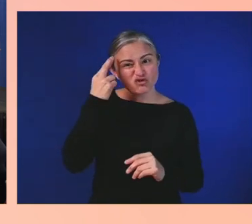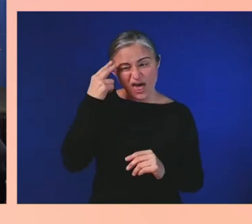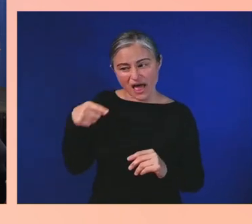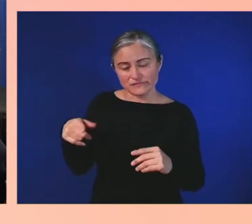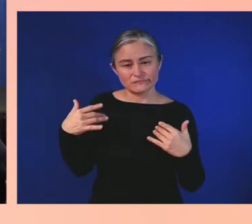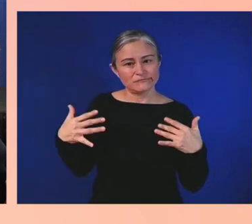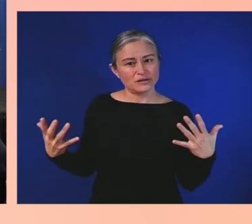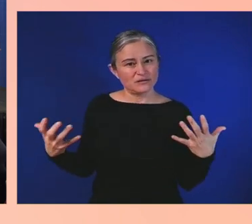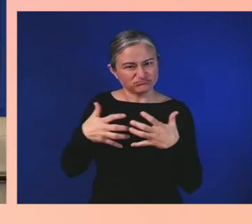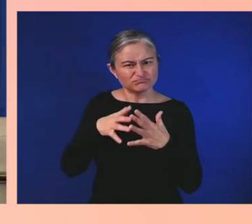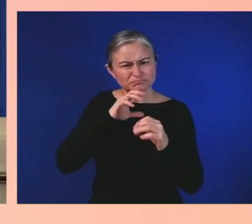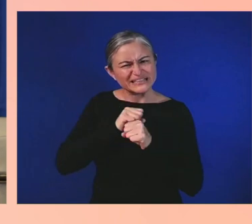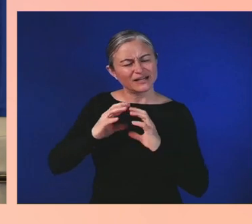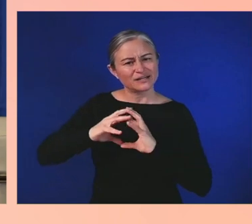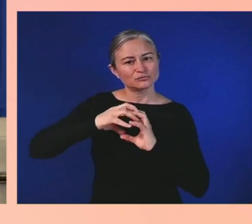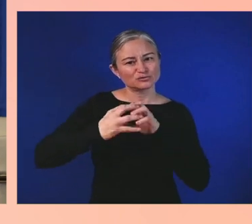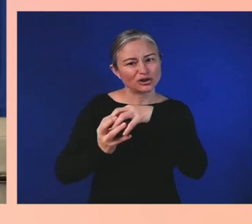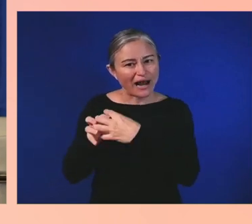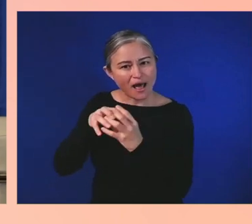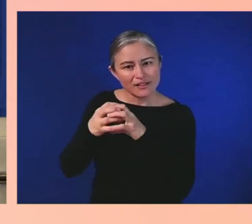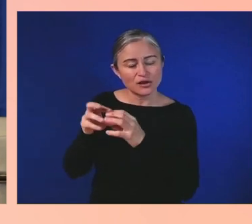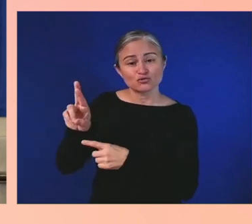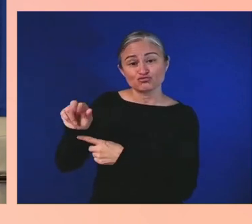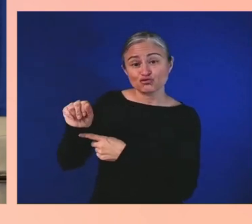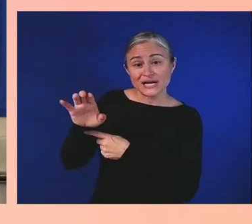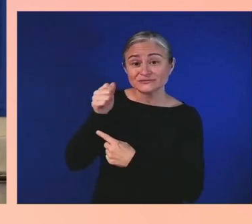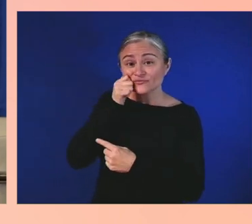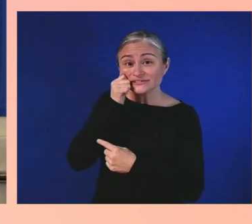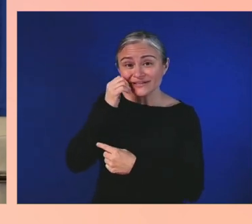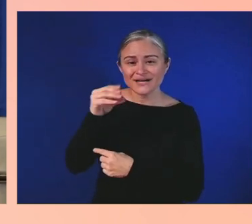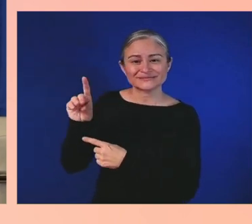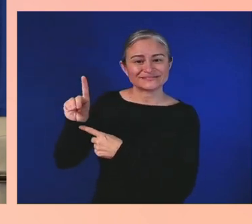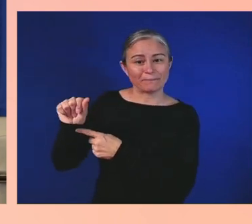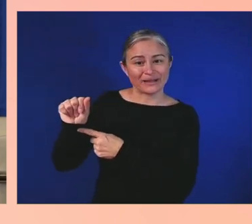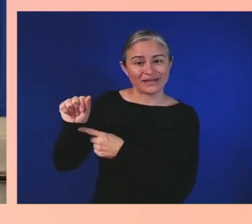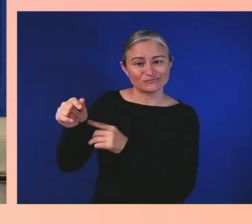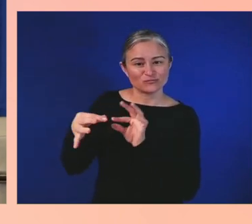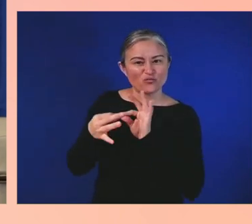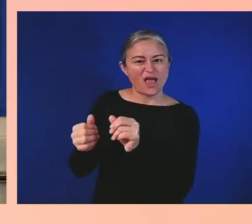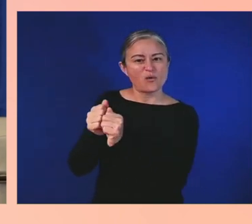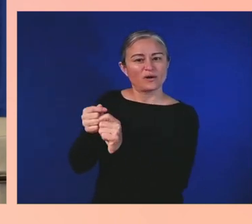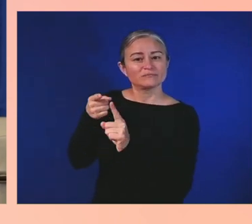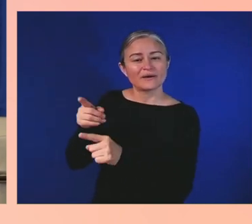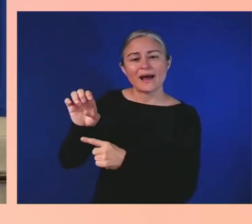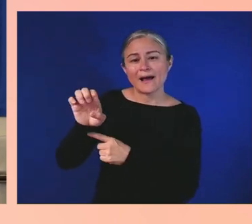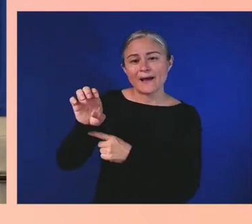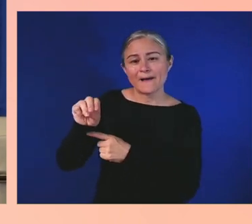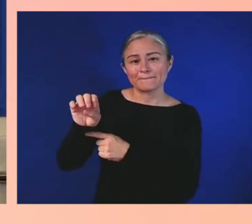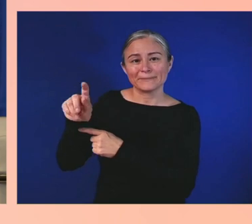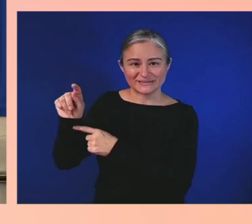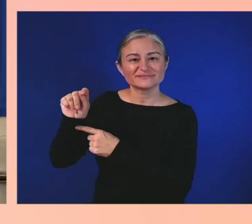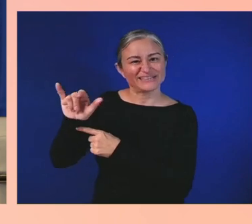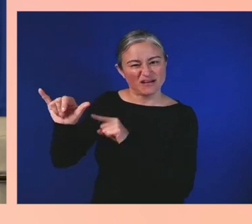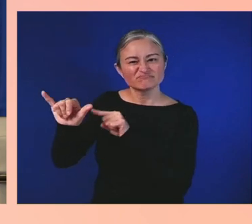I do want to say that Emmett Till, who at age 14,